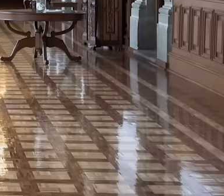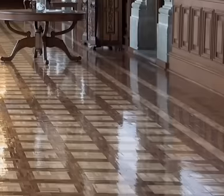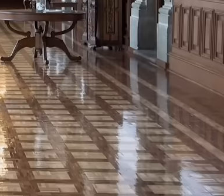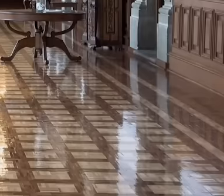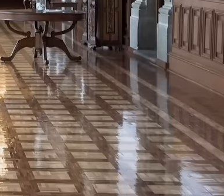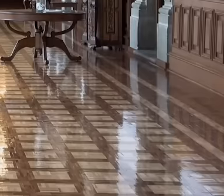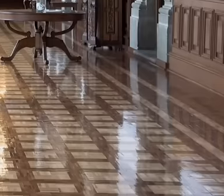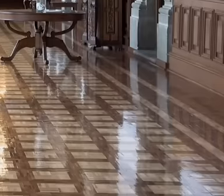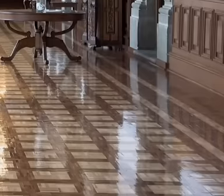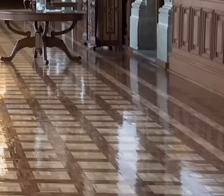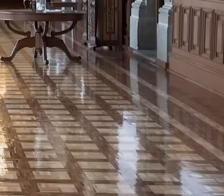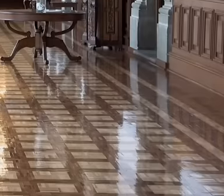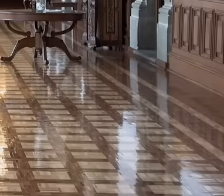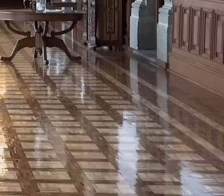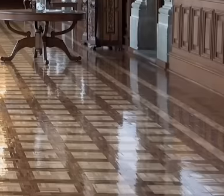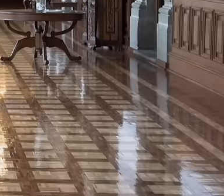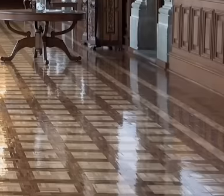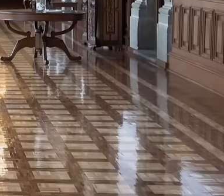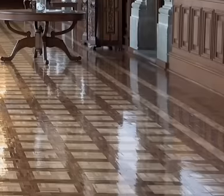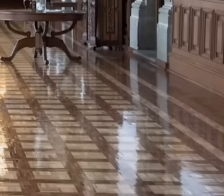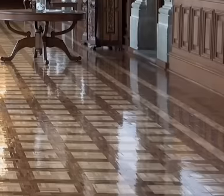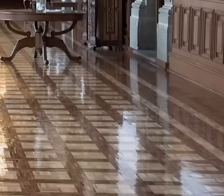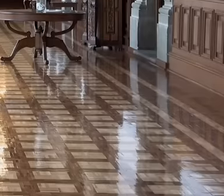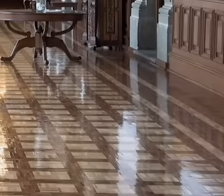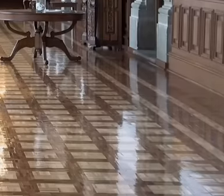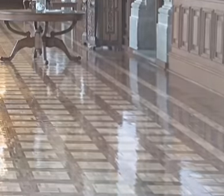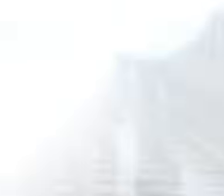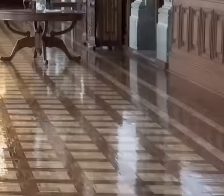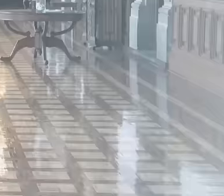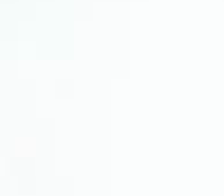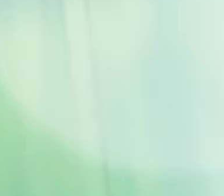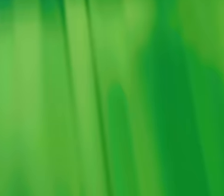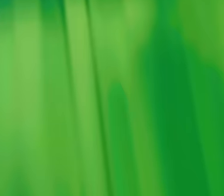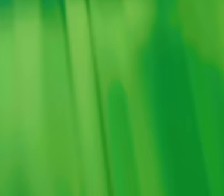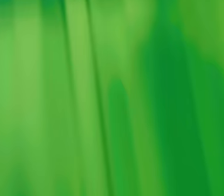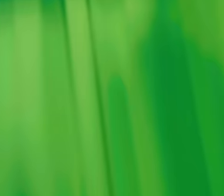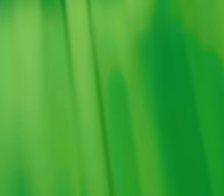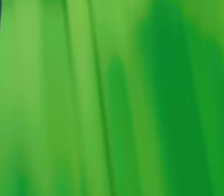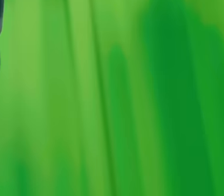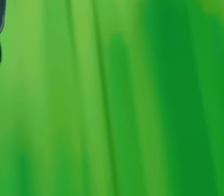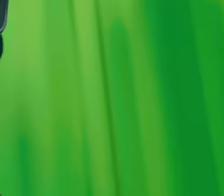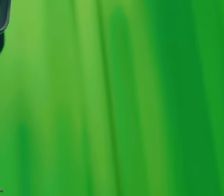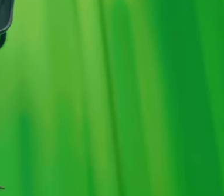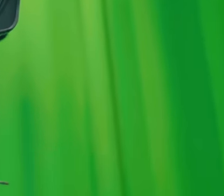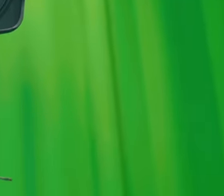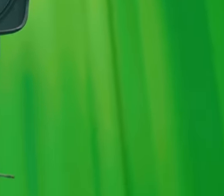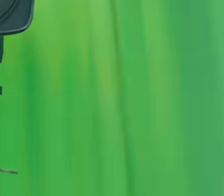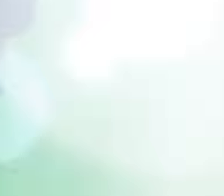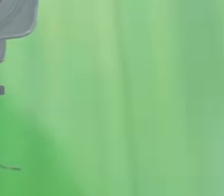Andrés Manuel López Obrador. managed to stop the media that believed they were the owners